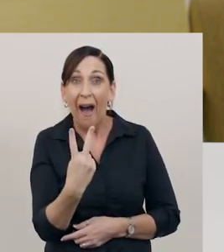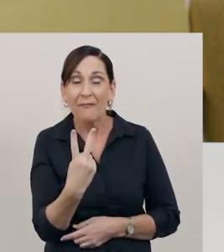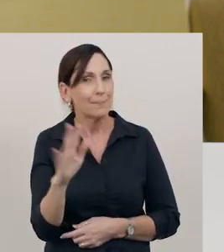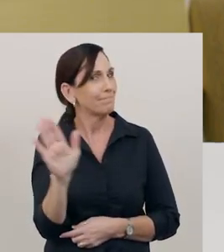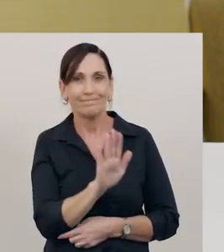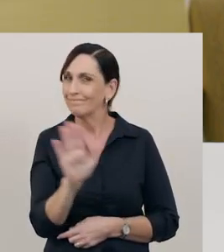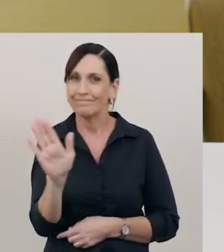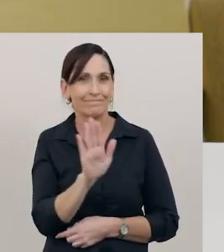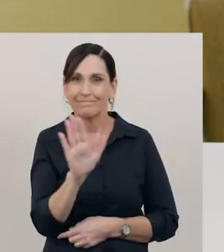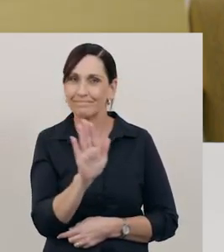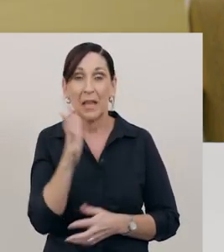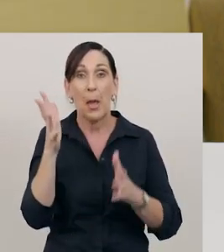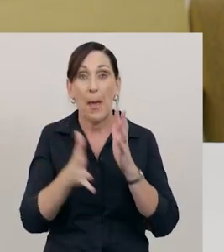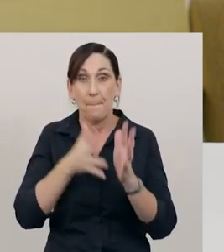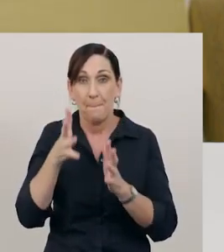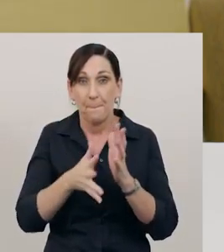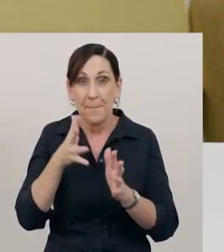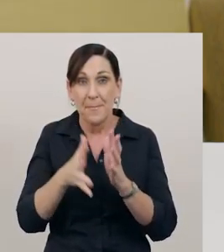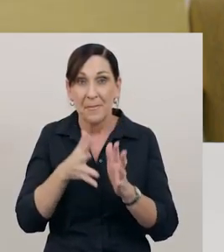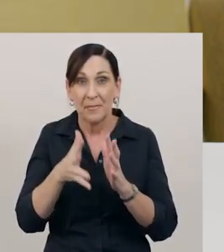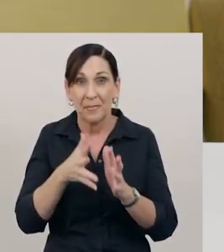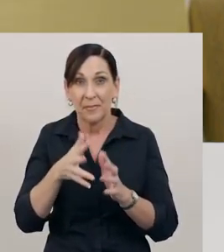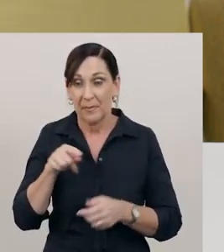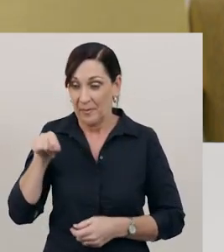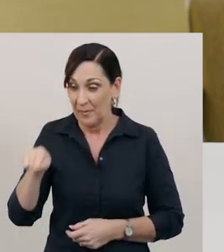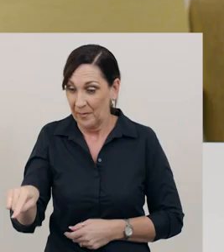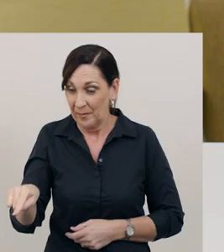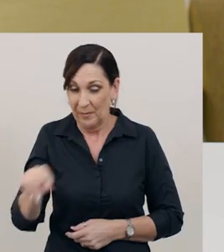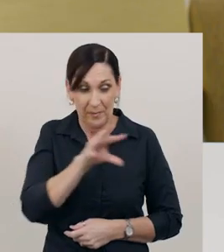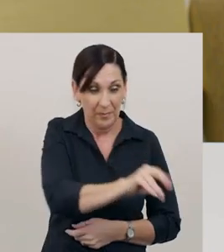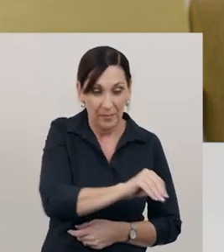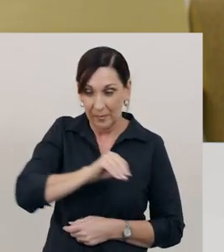If I take one from this pile, and add it to the other pile,